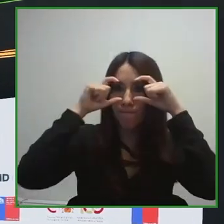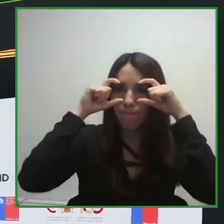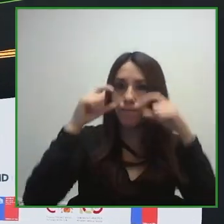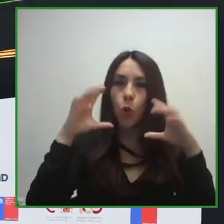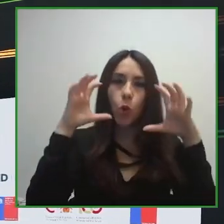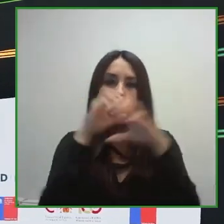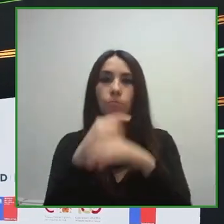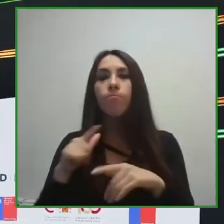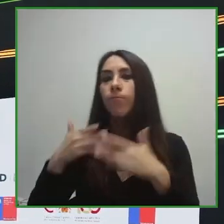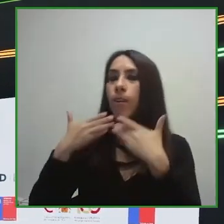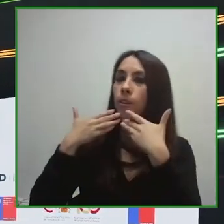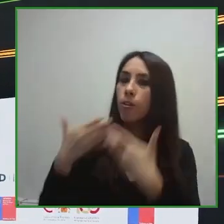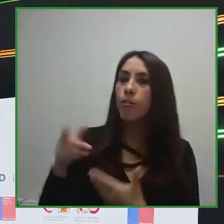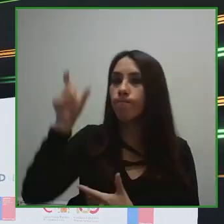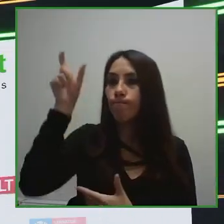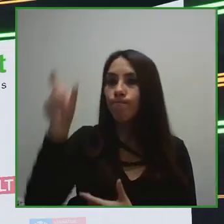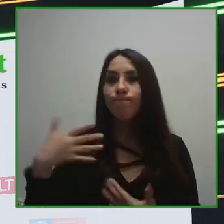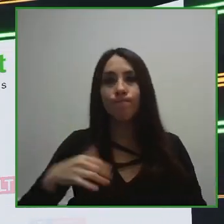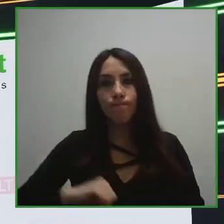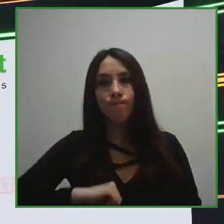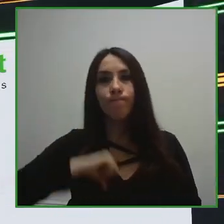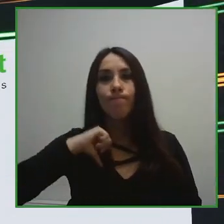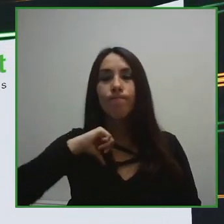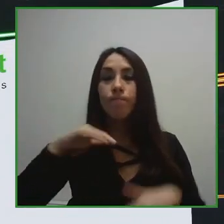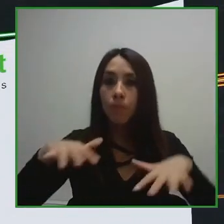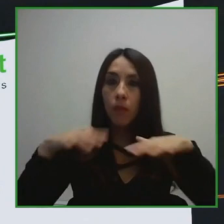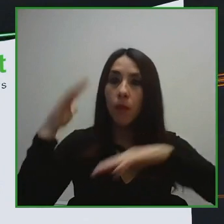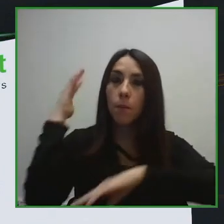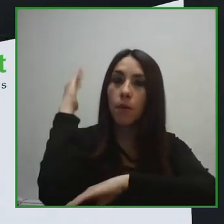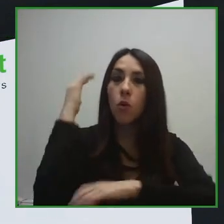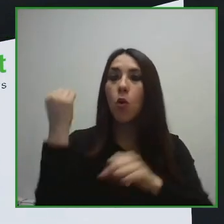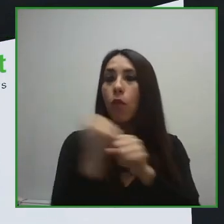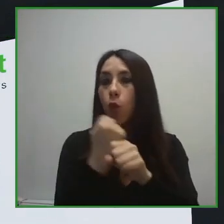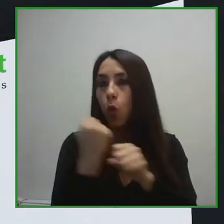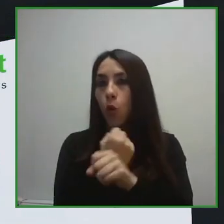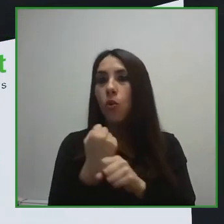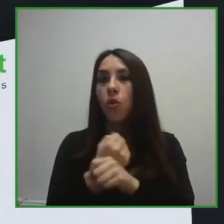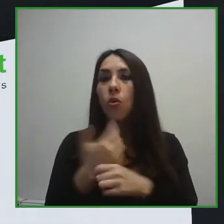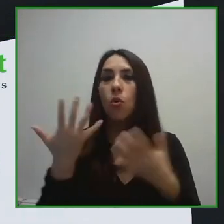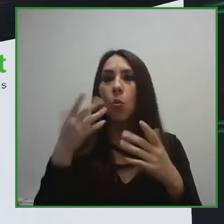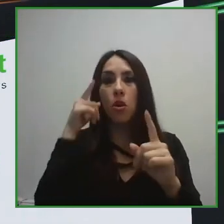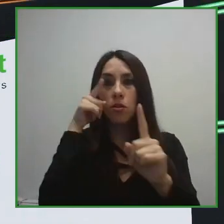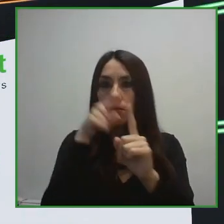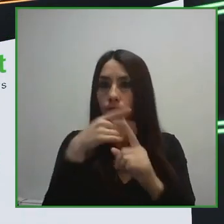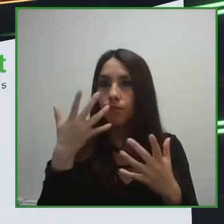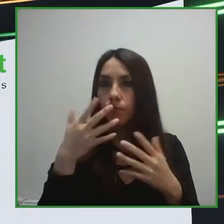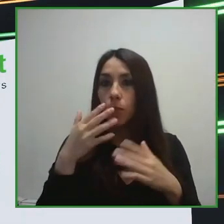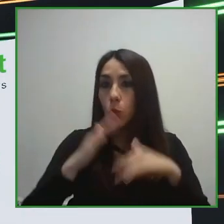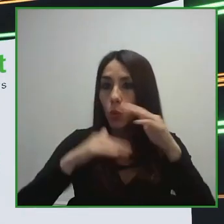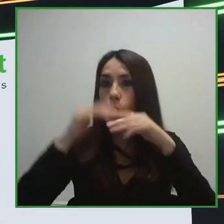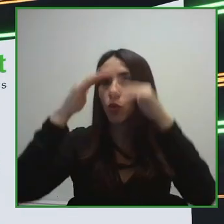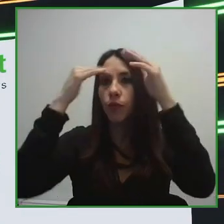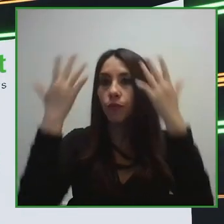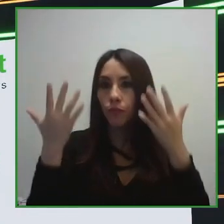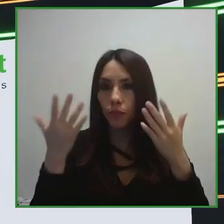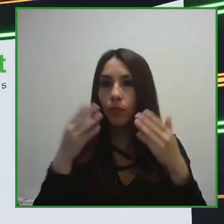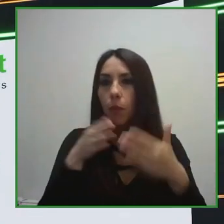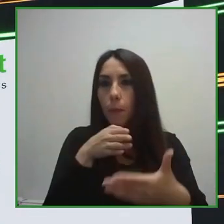and working for this relevant mission as the construction of these world without barriers for people with disabilities.